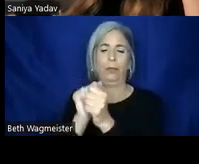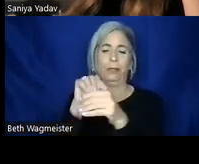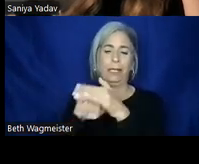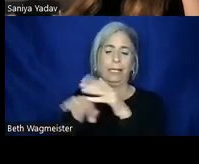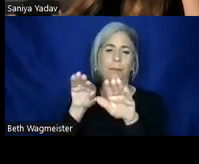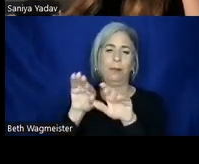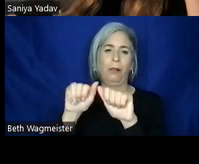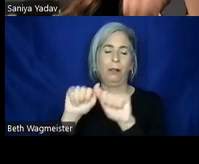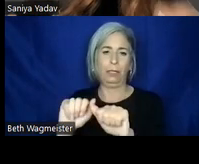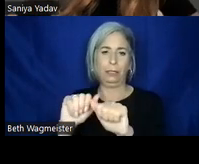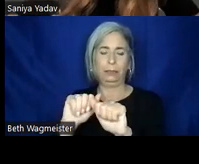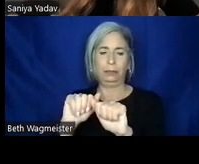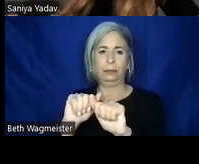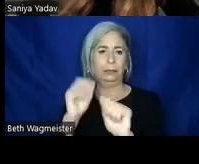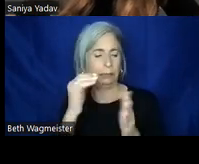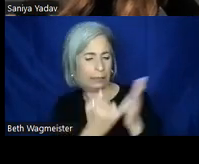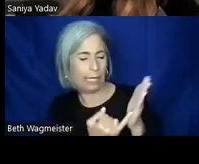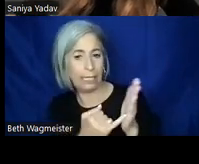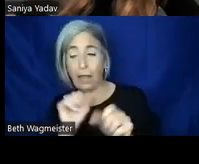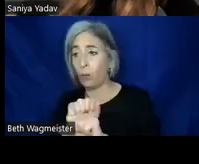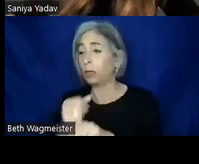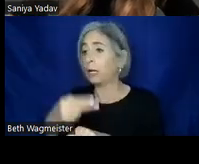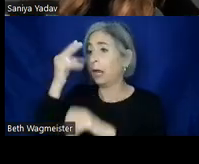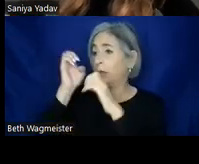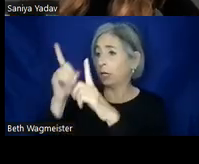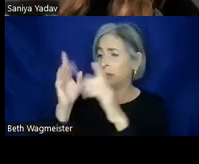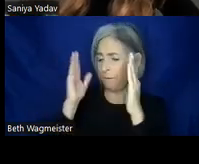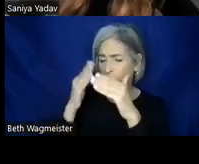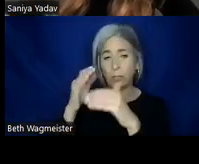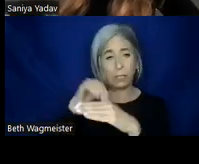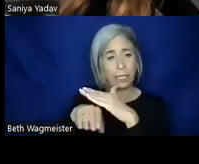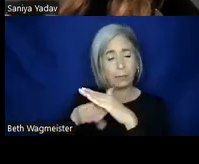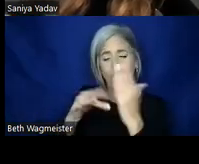I have worked in higher education focusing on accessible electronic and informational